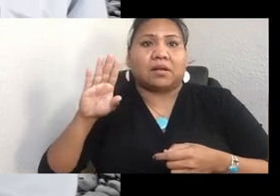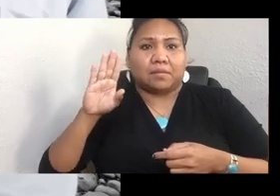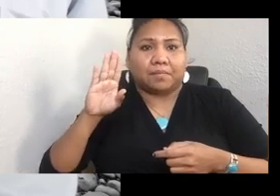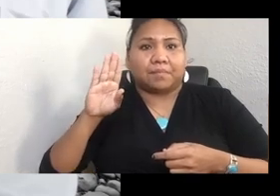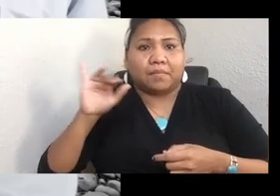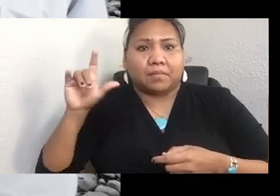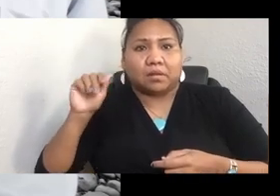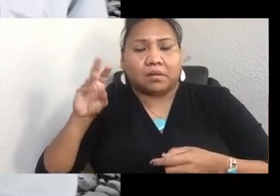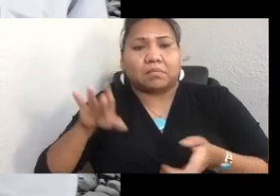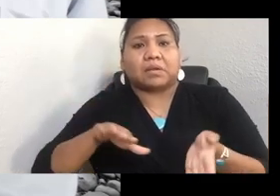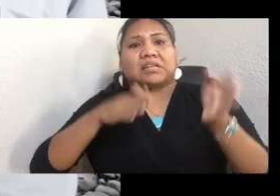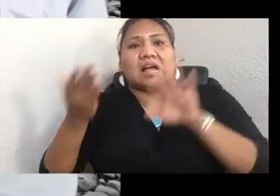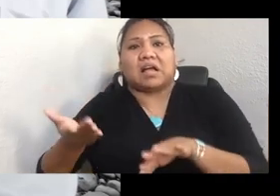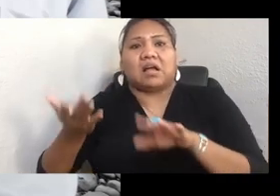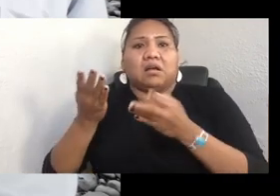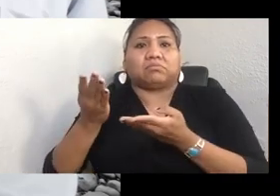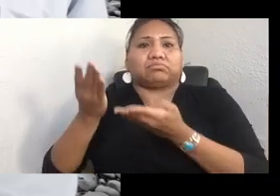to acknowledge him today.